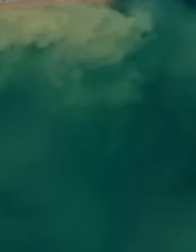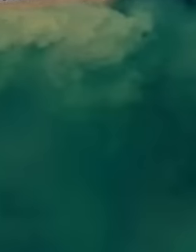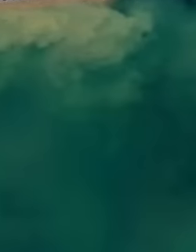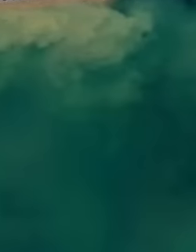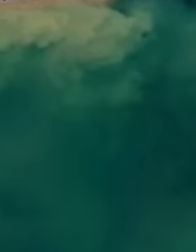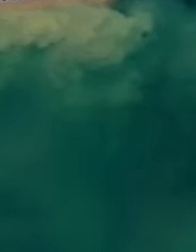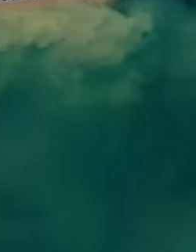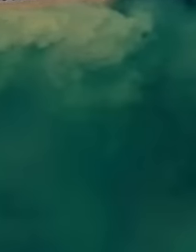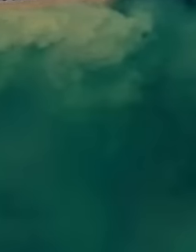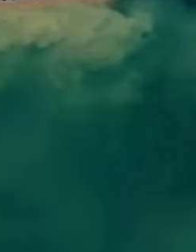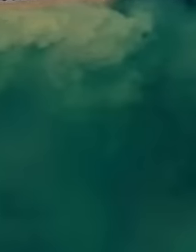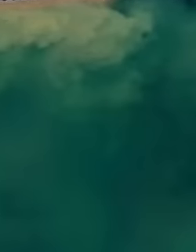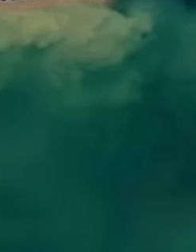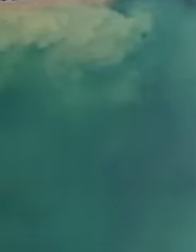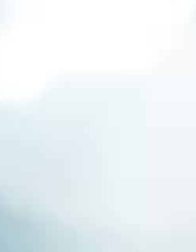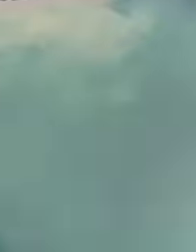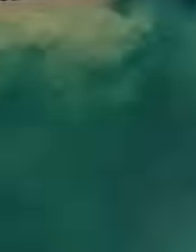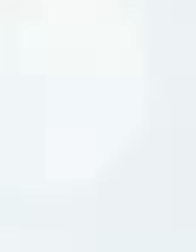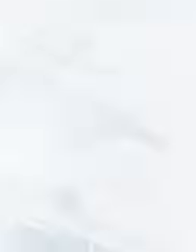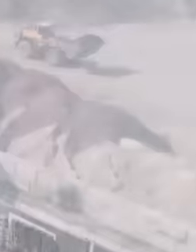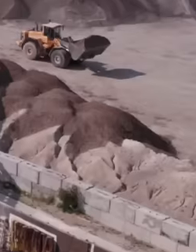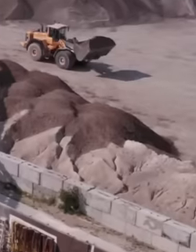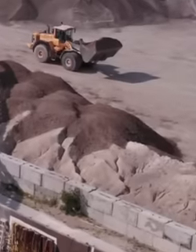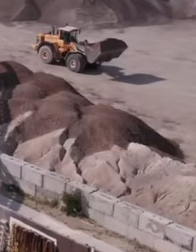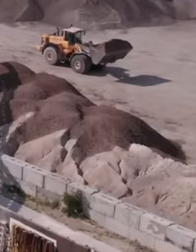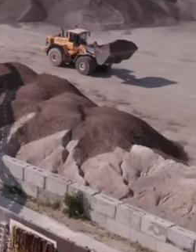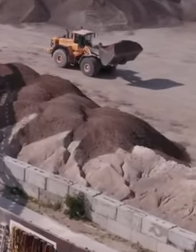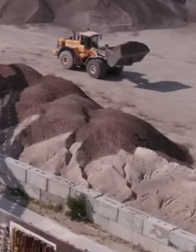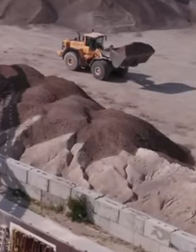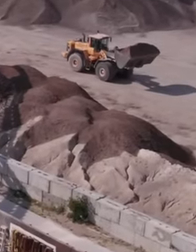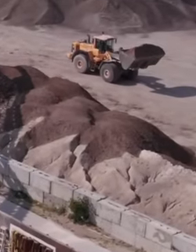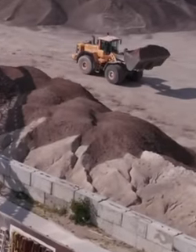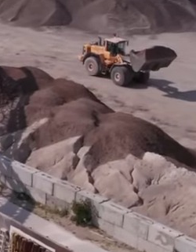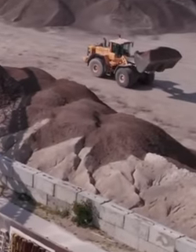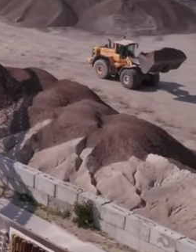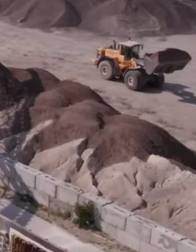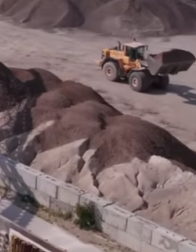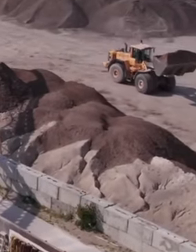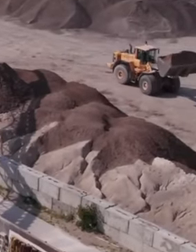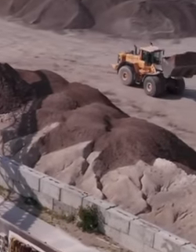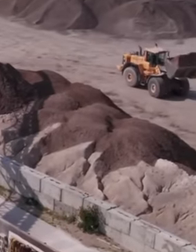many years and no Mexican government put a stop to them, all of them were made. of a